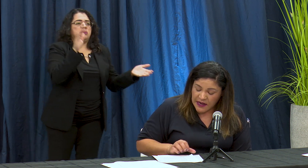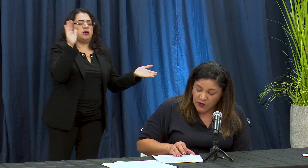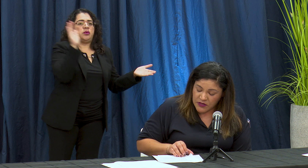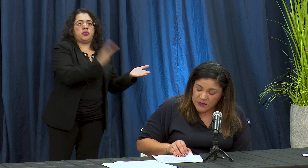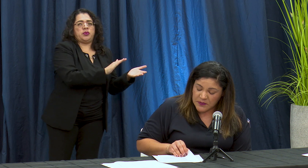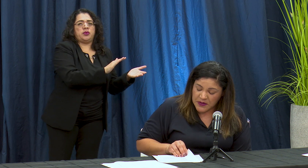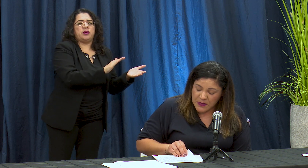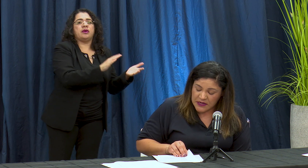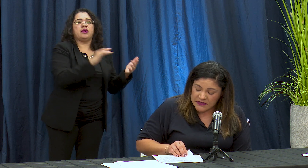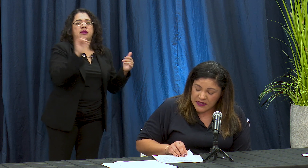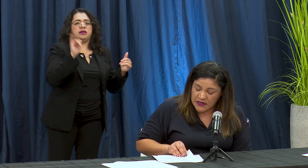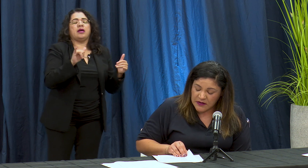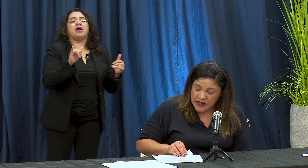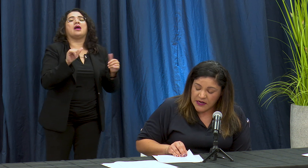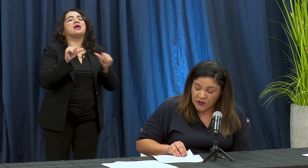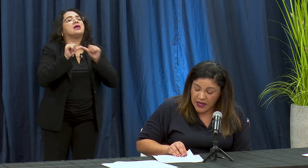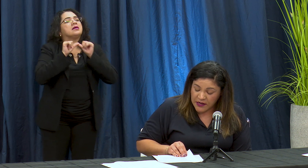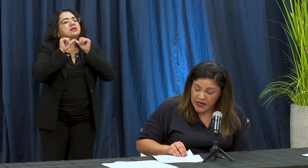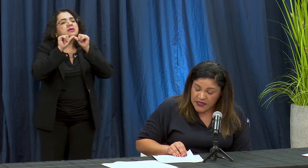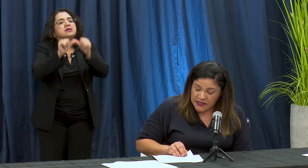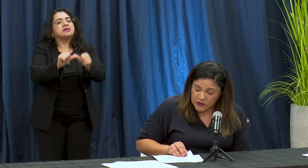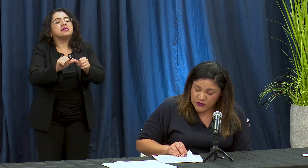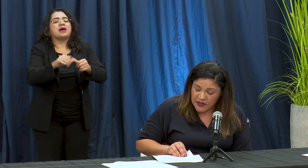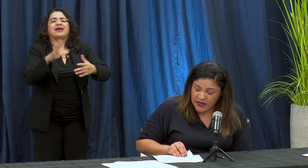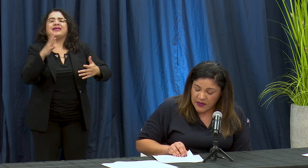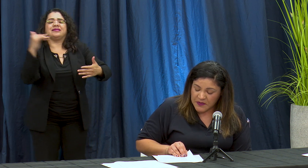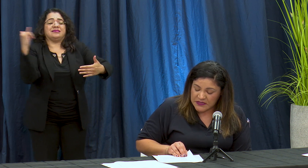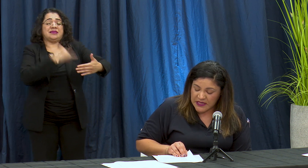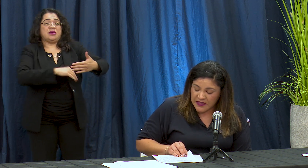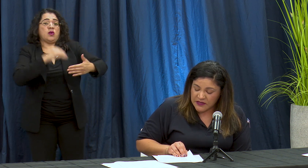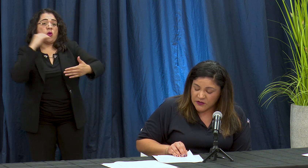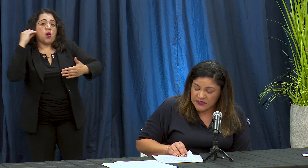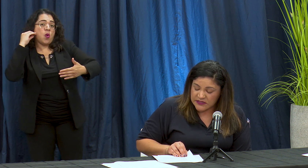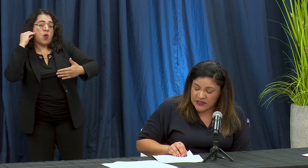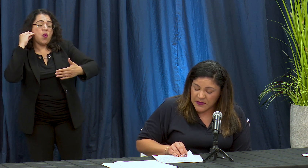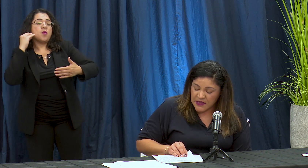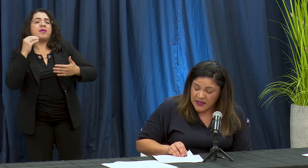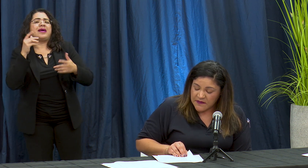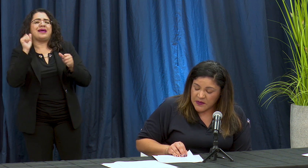la orden Superman Eska en el hogar yelu so de la capacidad de entrar sistema de